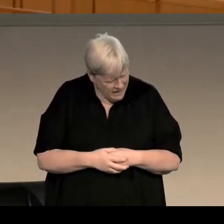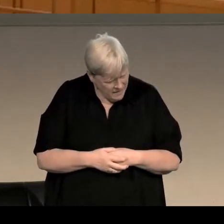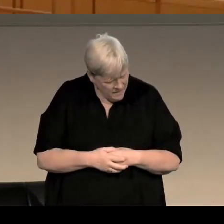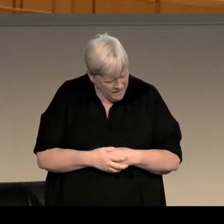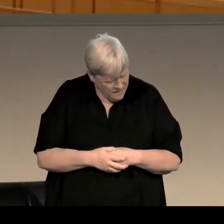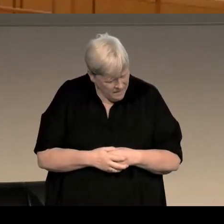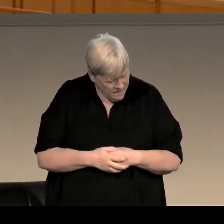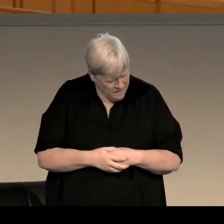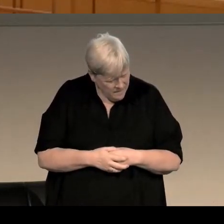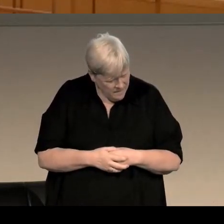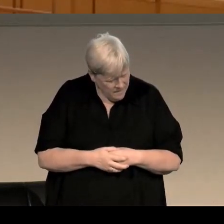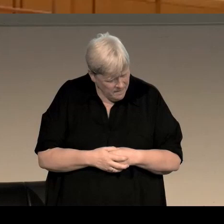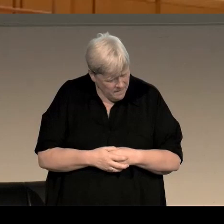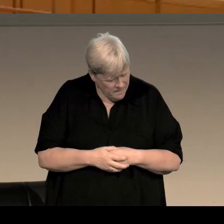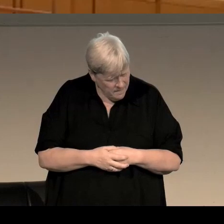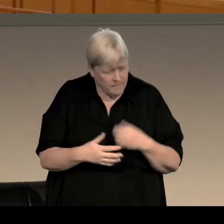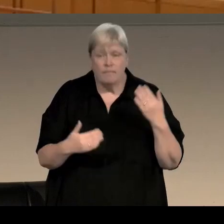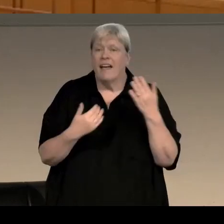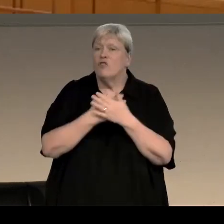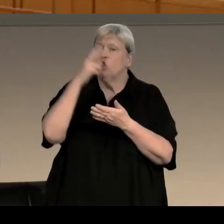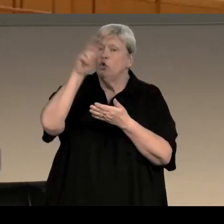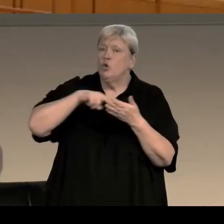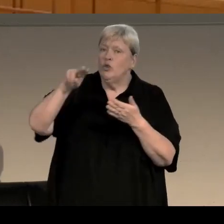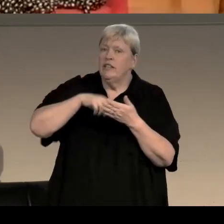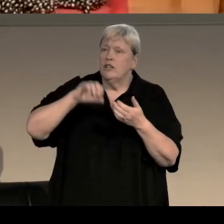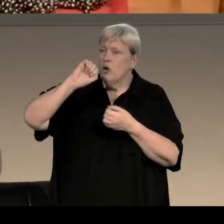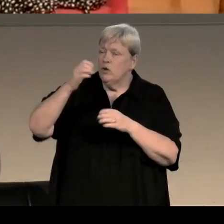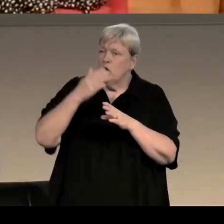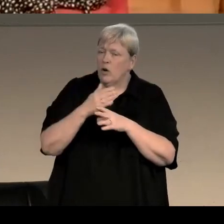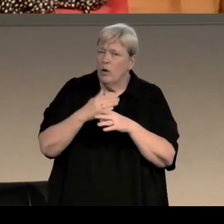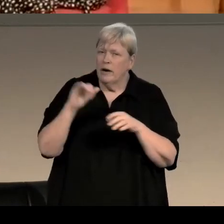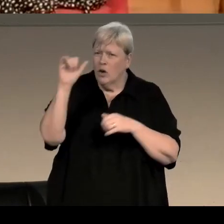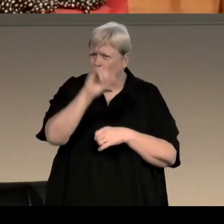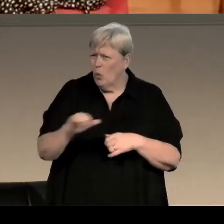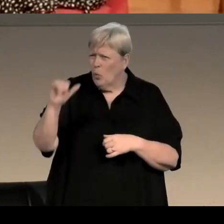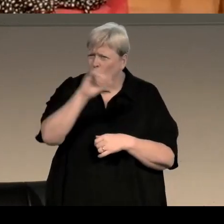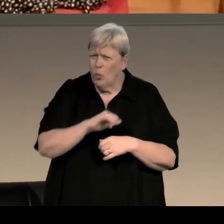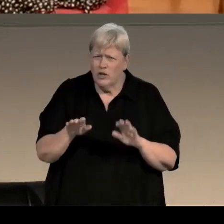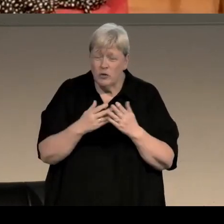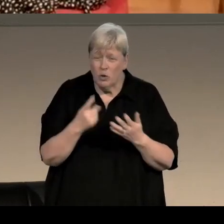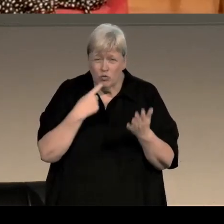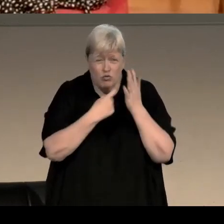"For a new reader of your work, which book would you recommend first?" It depends how dark you want to go.